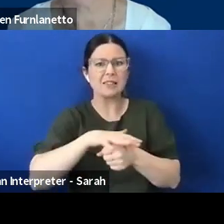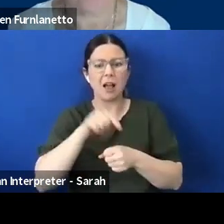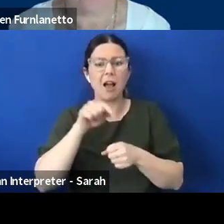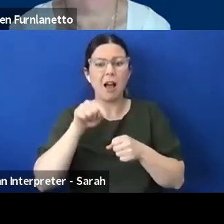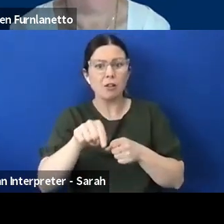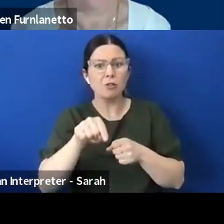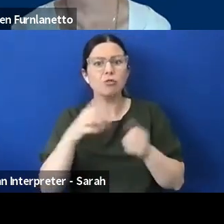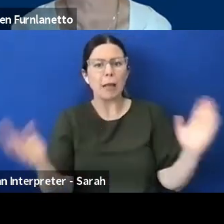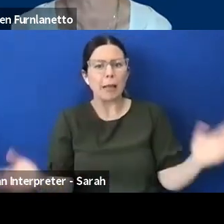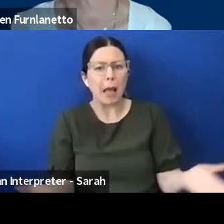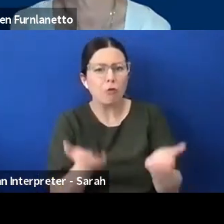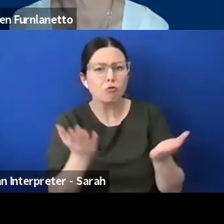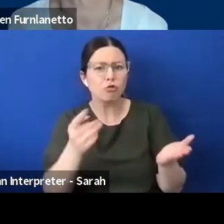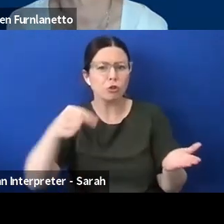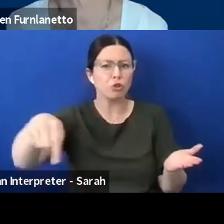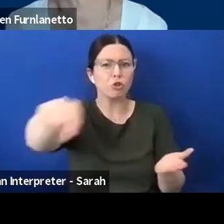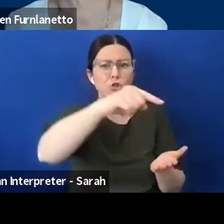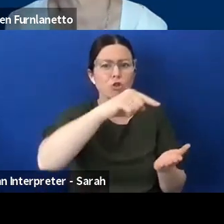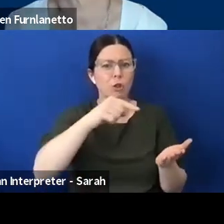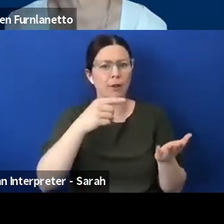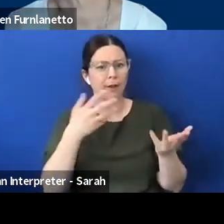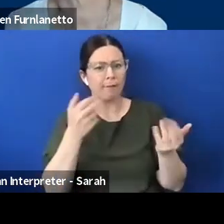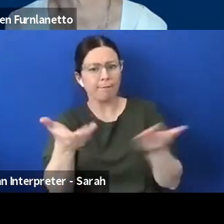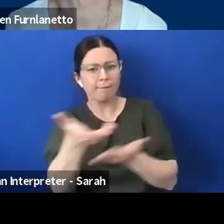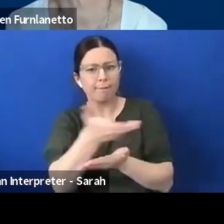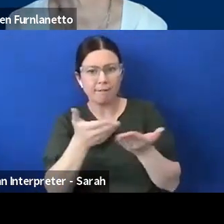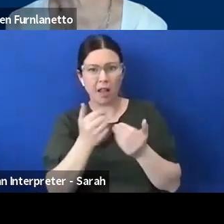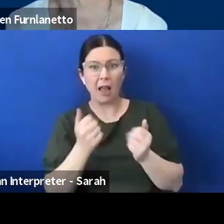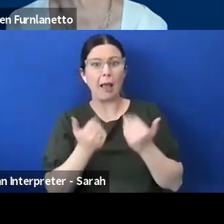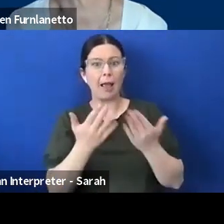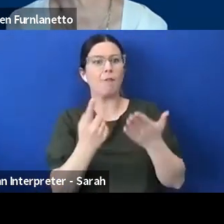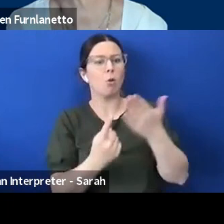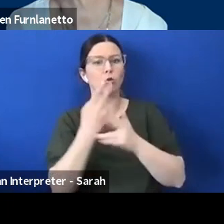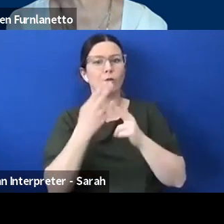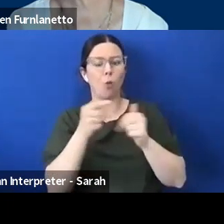these sorts of discussions and providing events such as this one today and I congratulate EMV